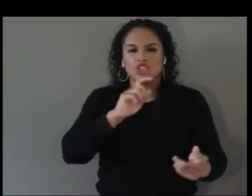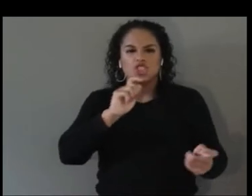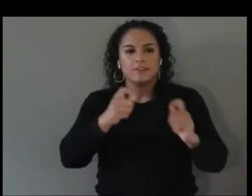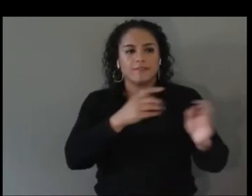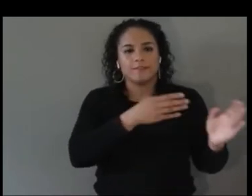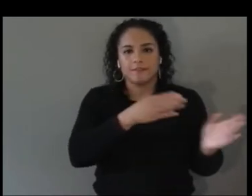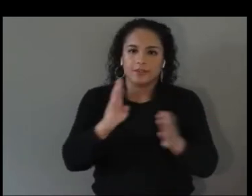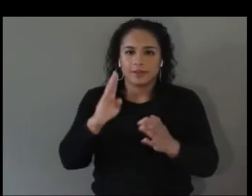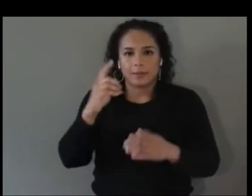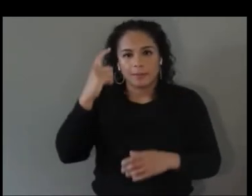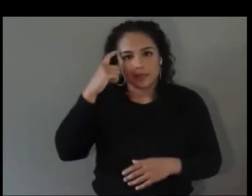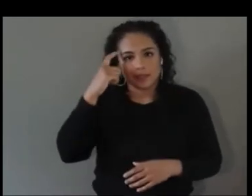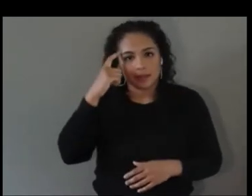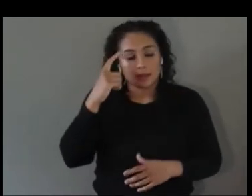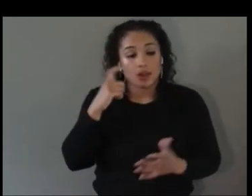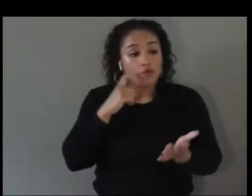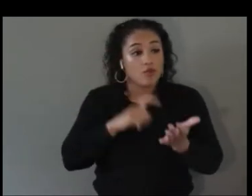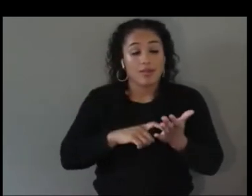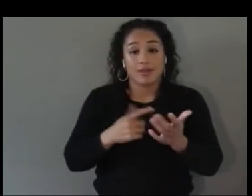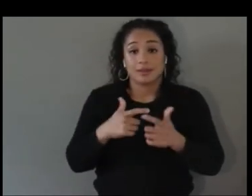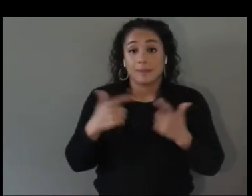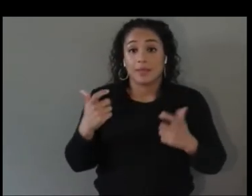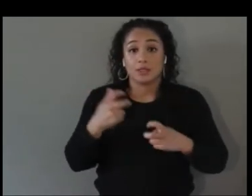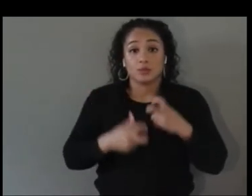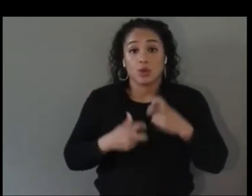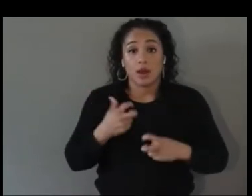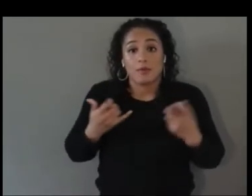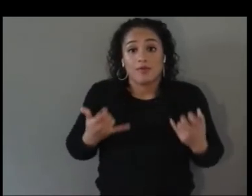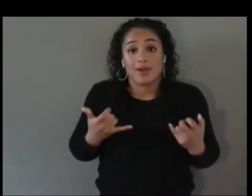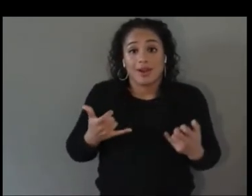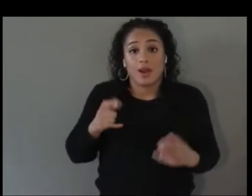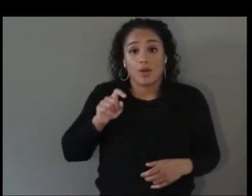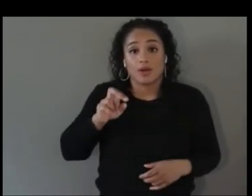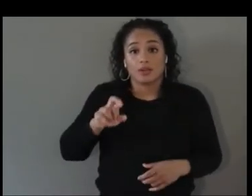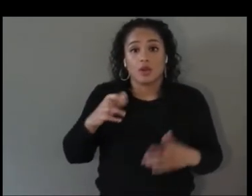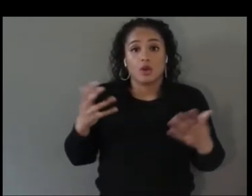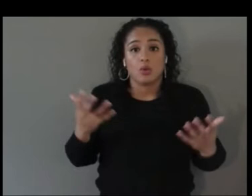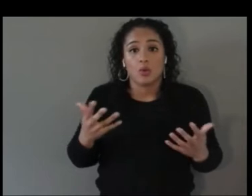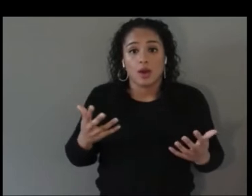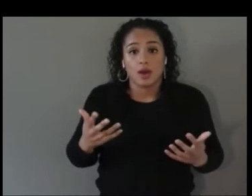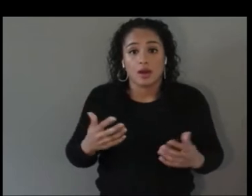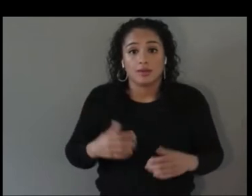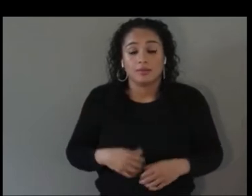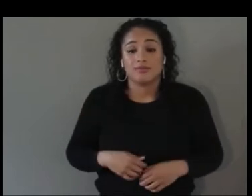right now in XR is that there are a lack of individuals from under represented groups who